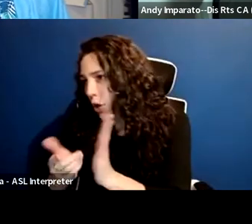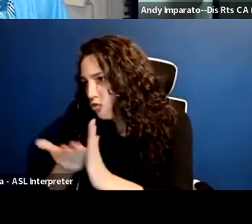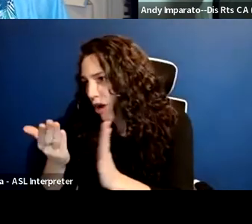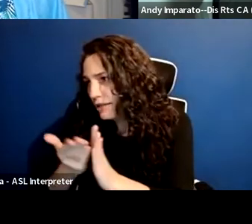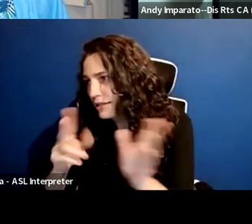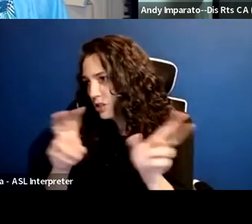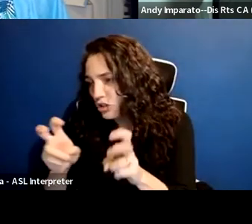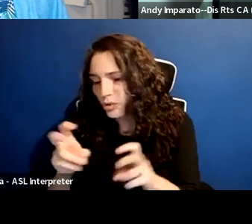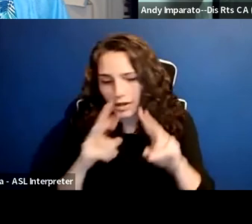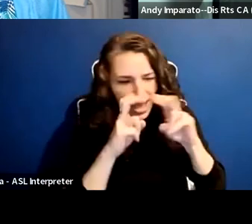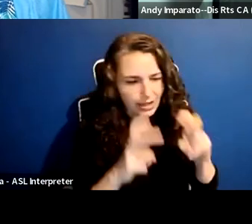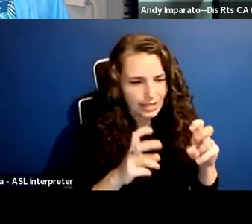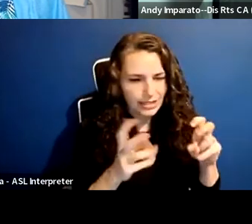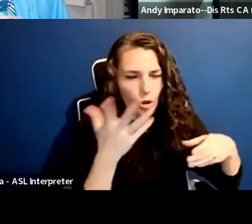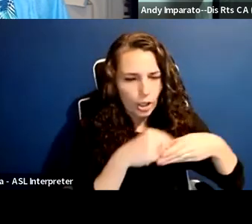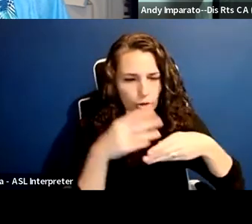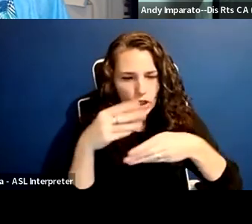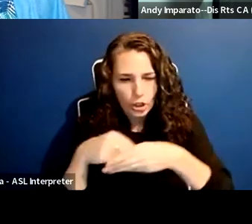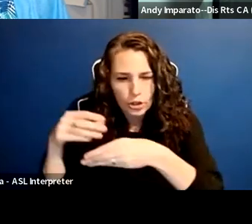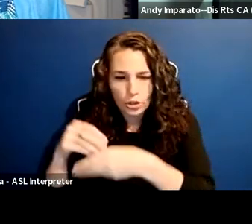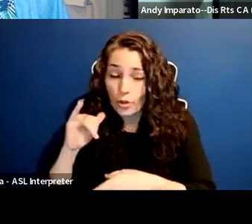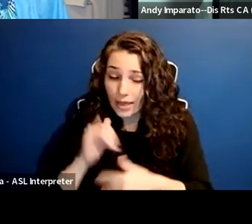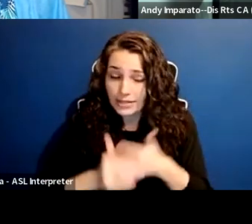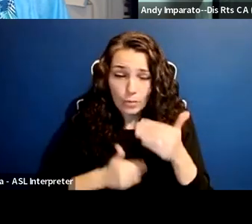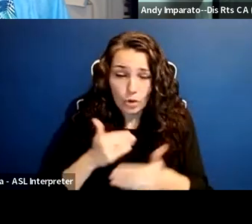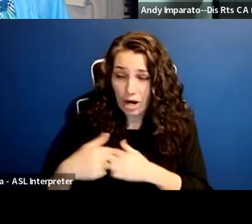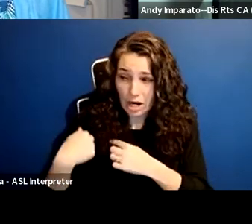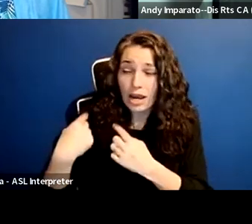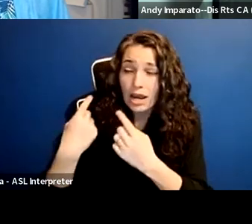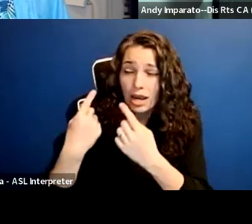It's a progression, and we need to be,